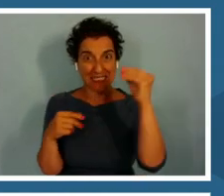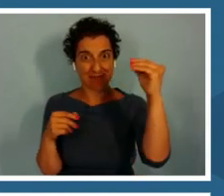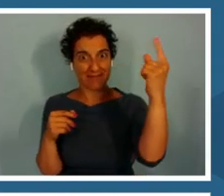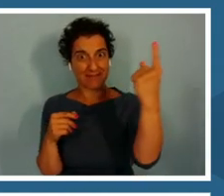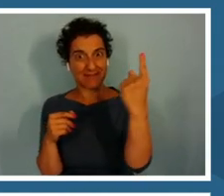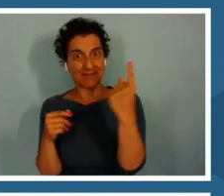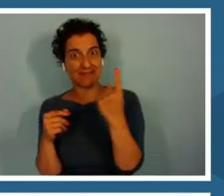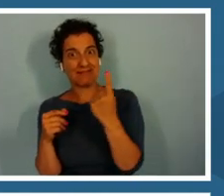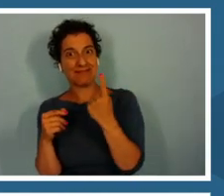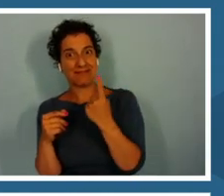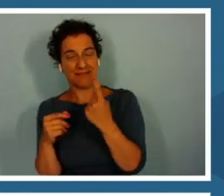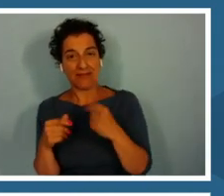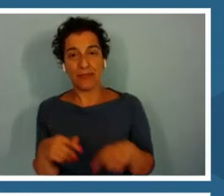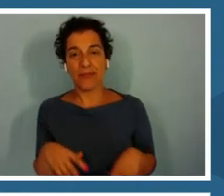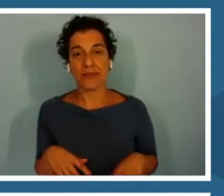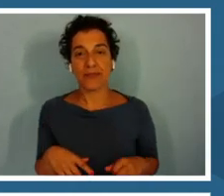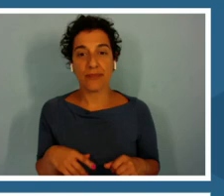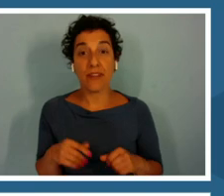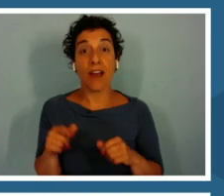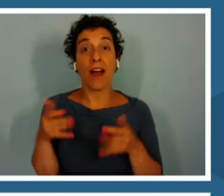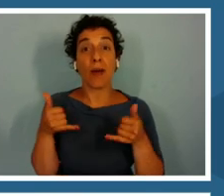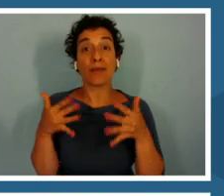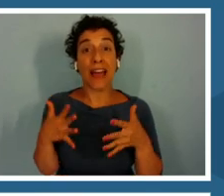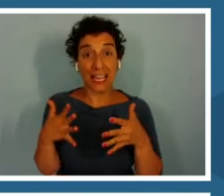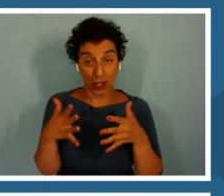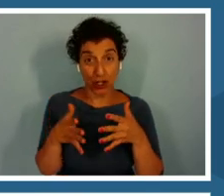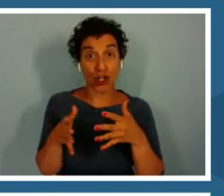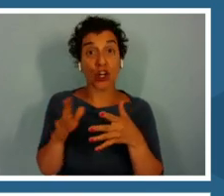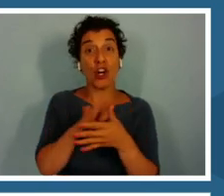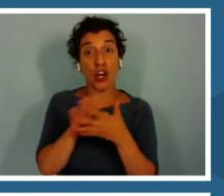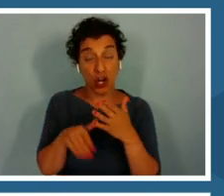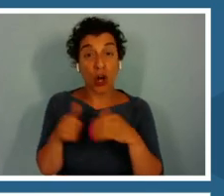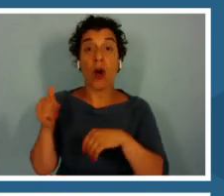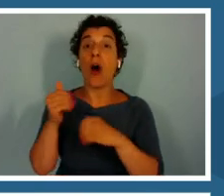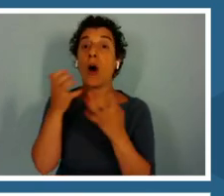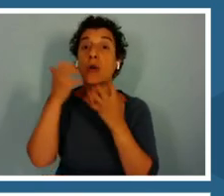As the player completes a few calls, they will find that there is a bit of a sweet spot.